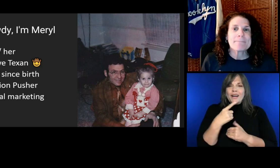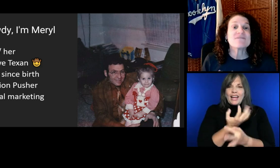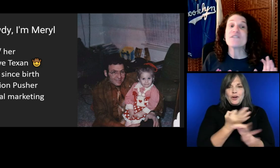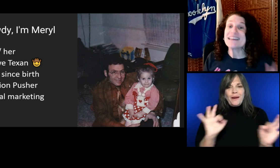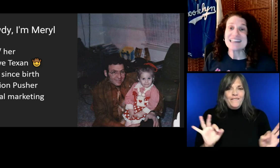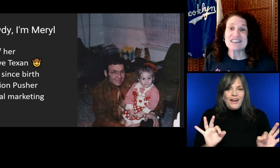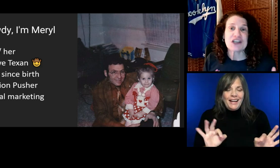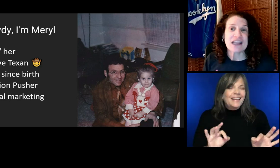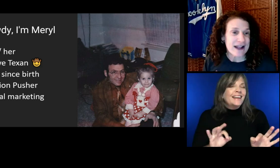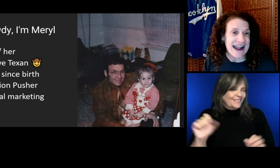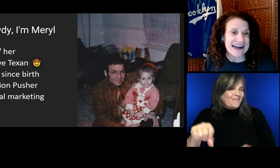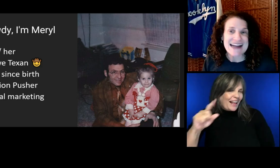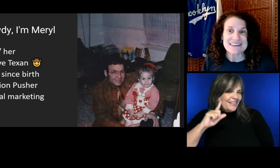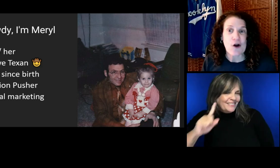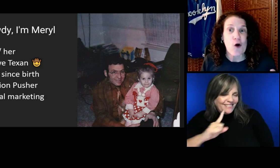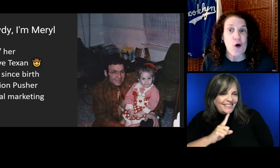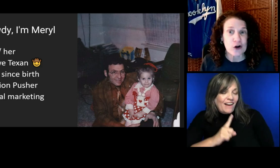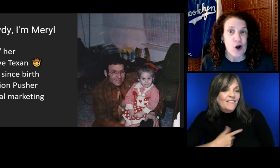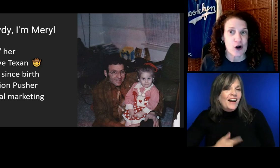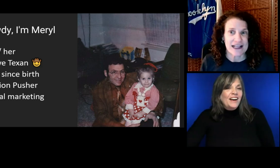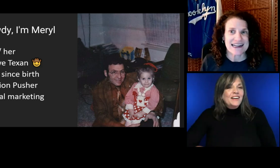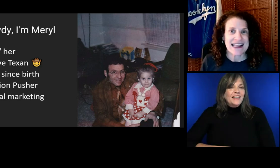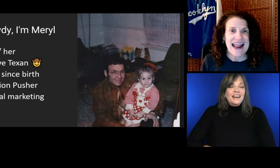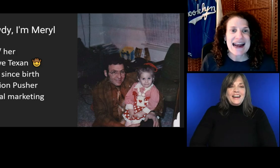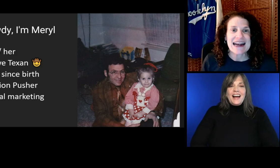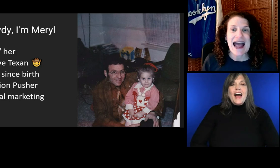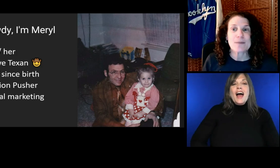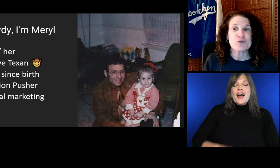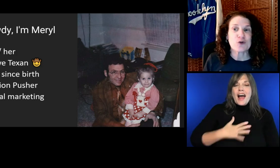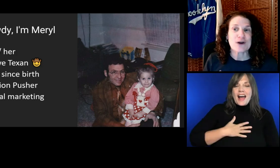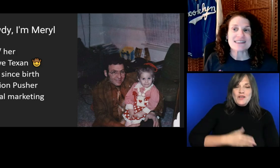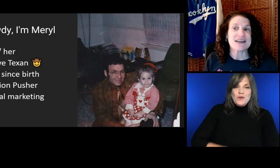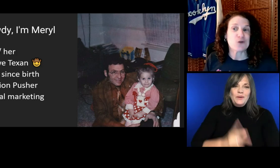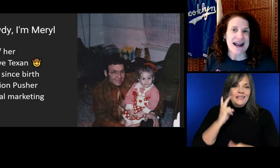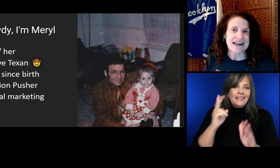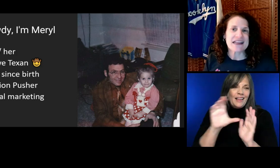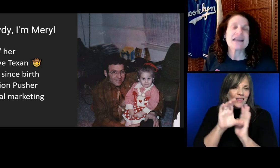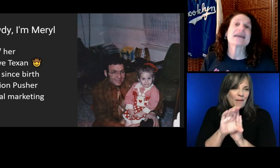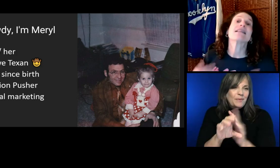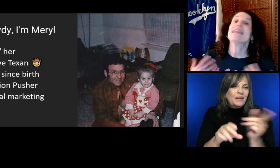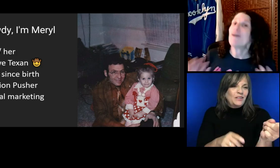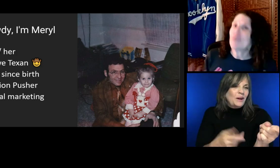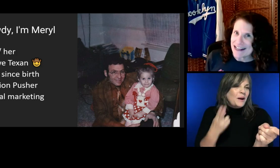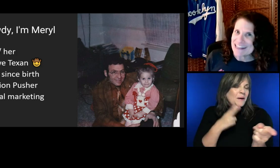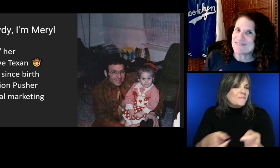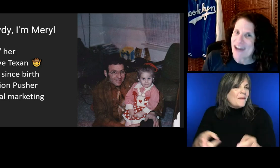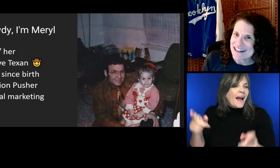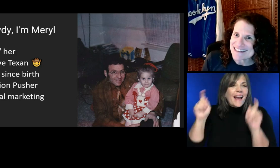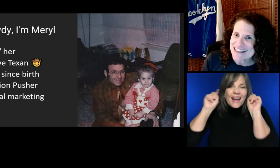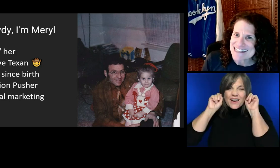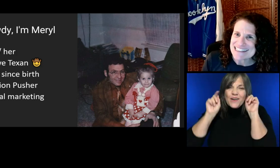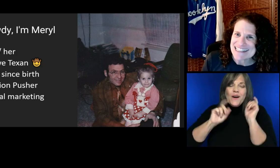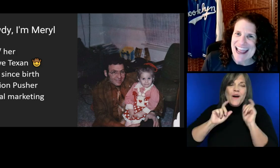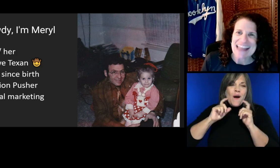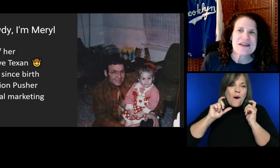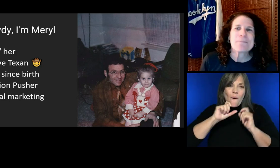My vintage hearing aid has a heart on it, and I'm dressed in red. Clearly it's Valentine's Day.